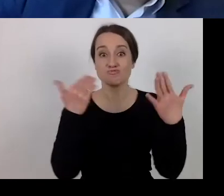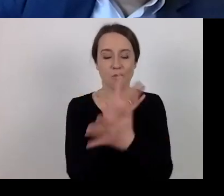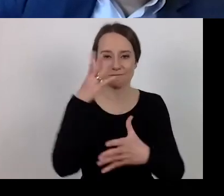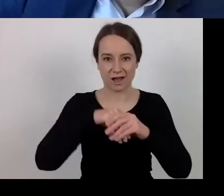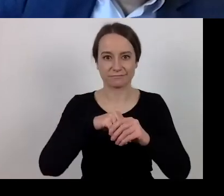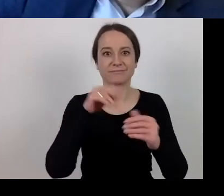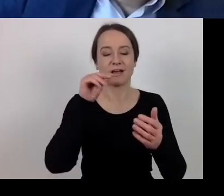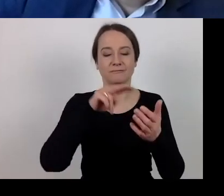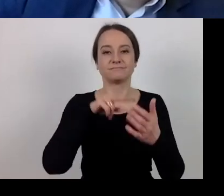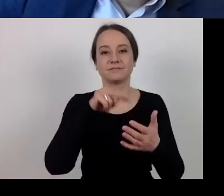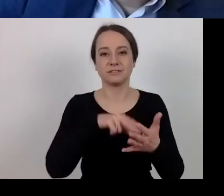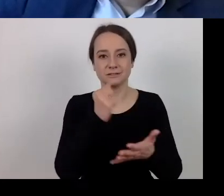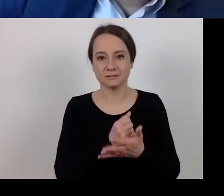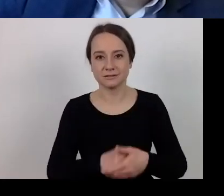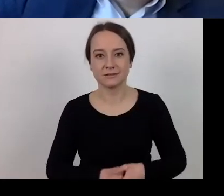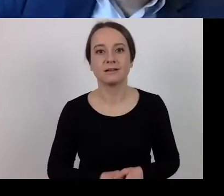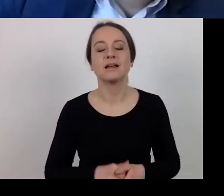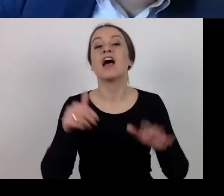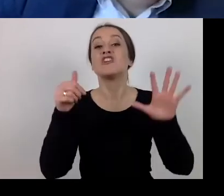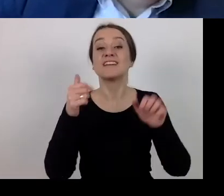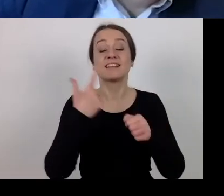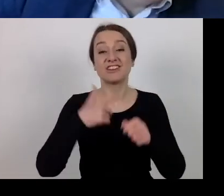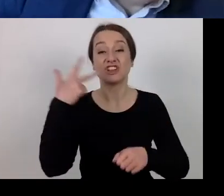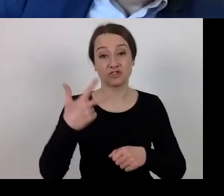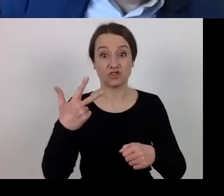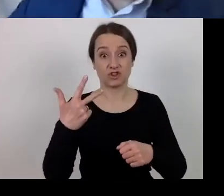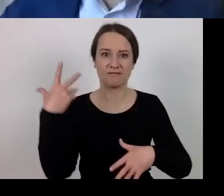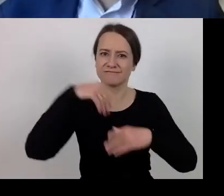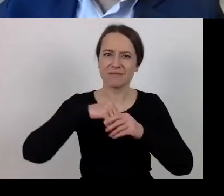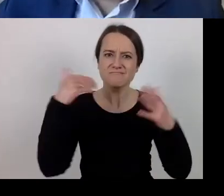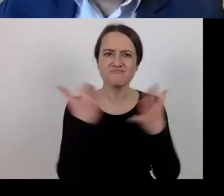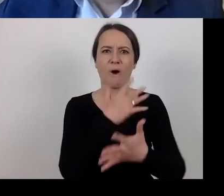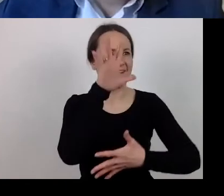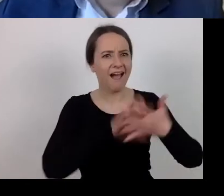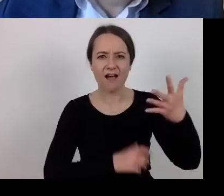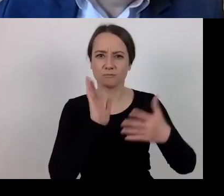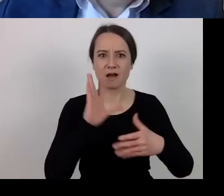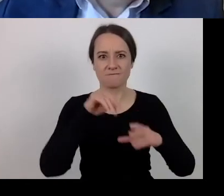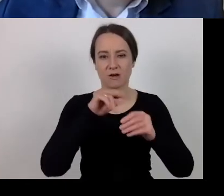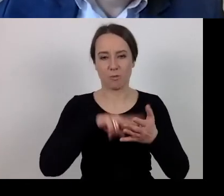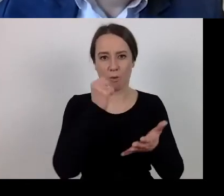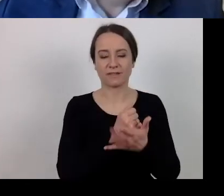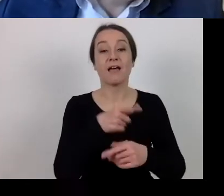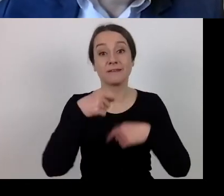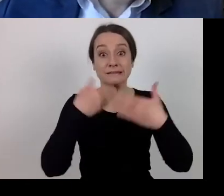The work is ongoing and maybe in the middle of December we will find out what the new guidelines will look like.